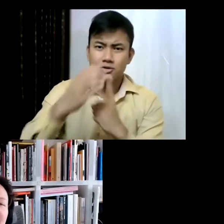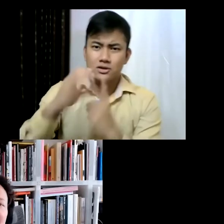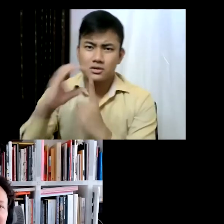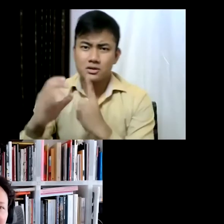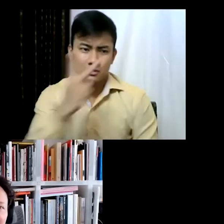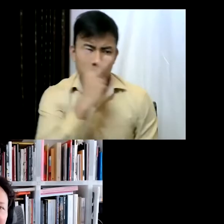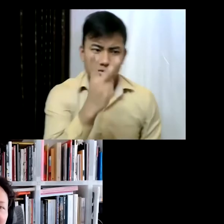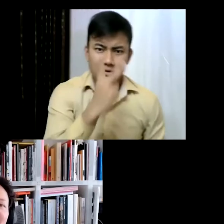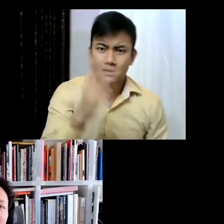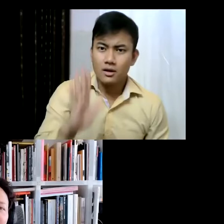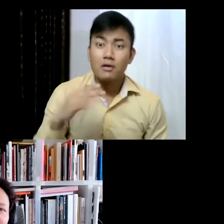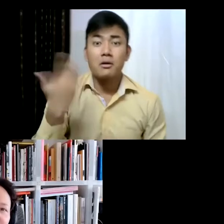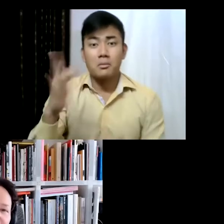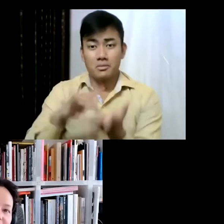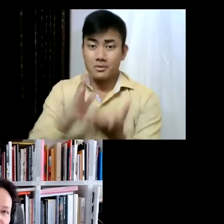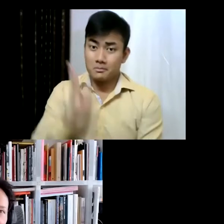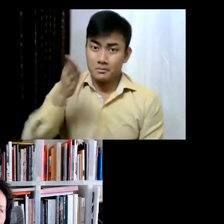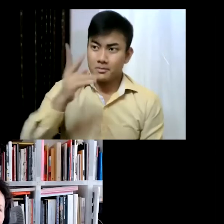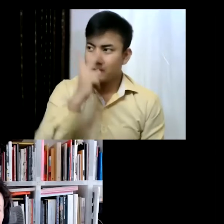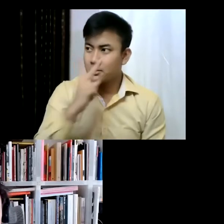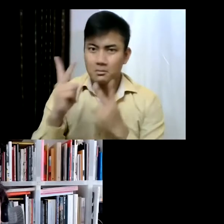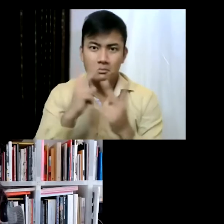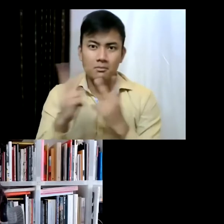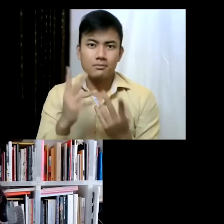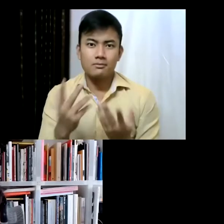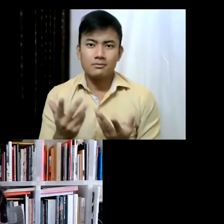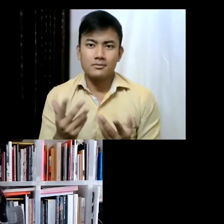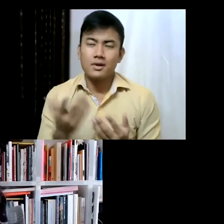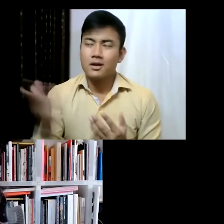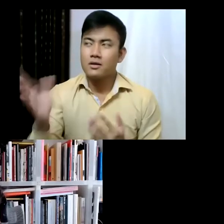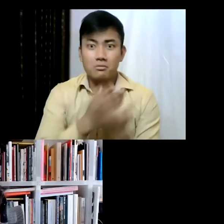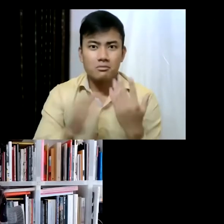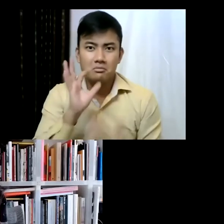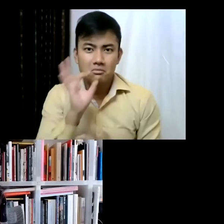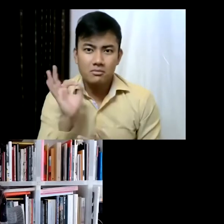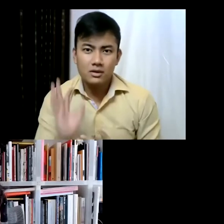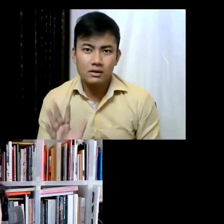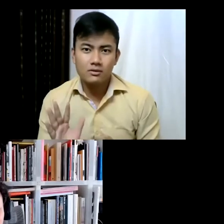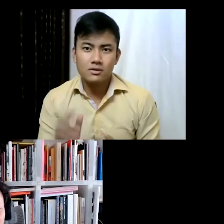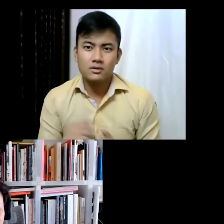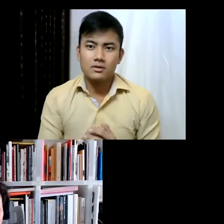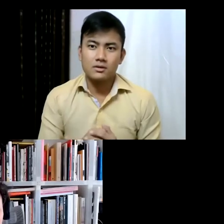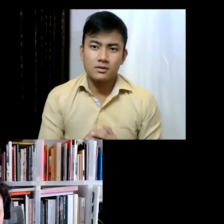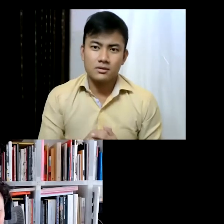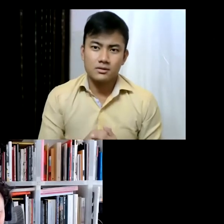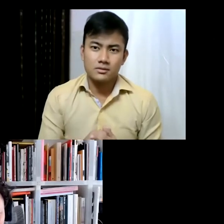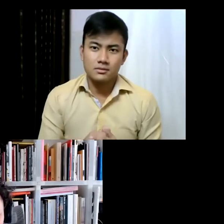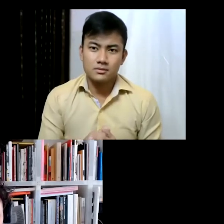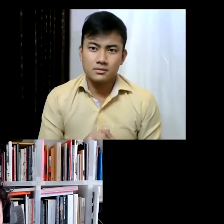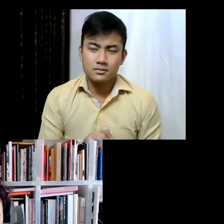being there as we all know is so important. And that's in a way the paradox of my situation